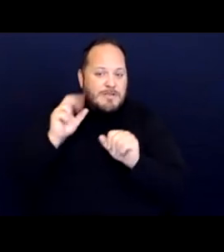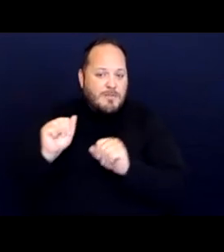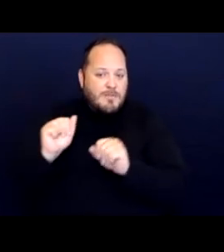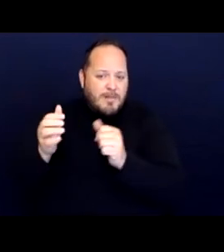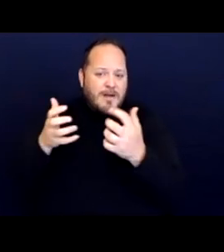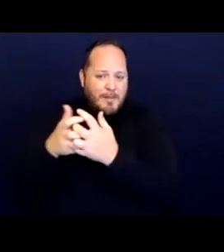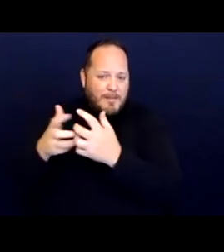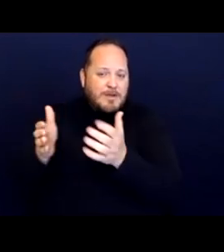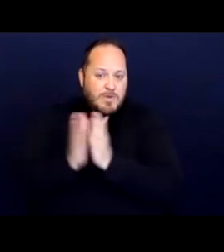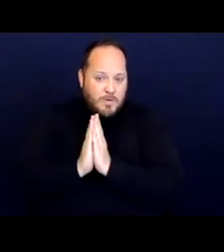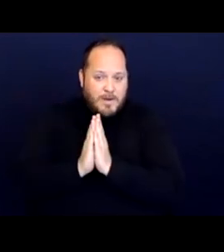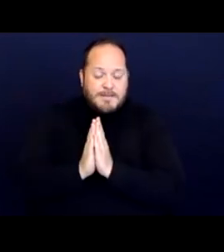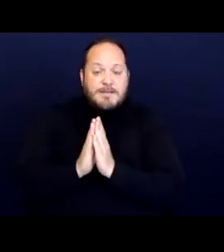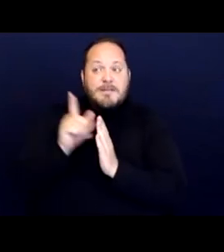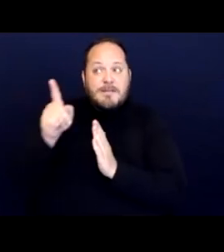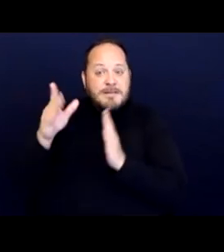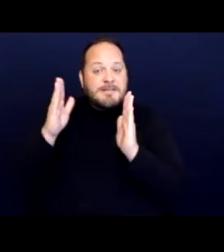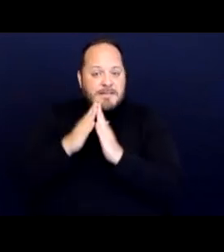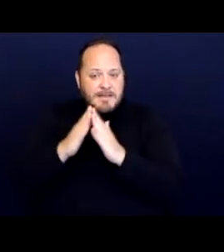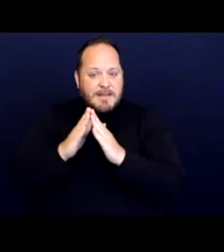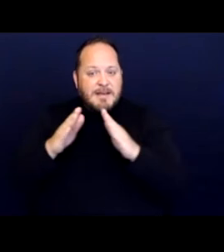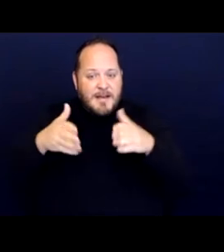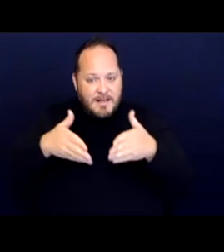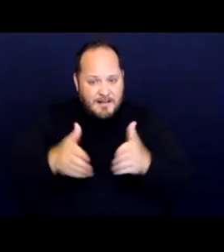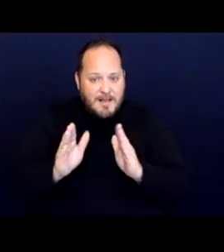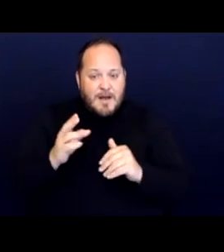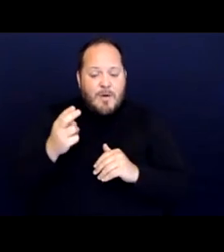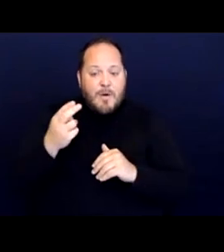that the city allow homeless RV owners